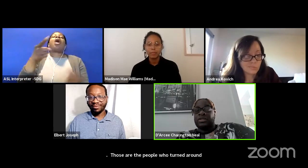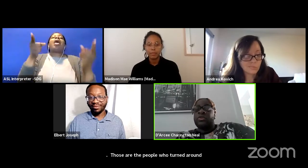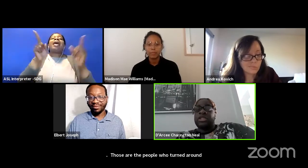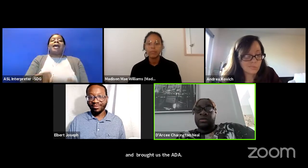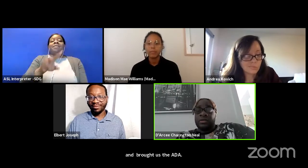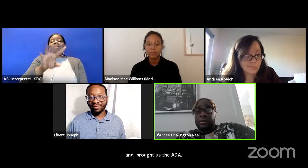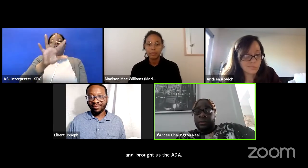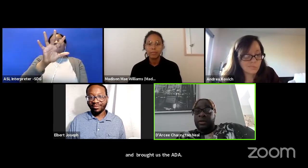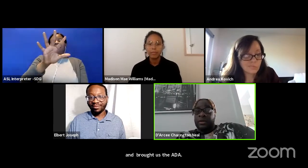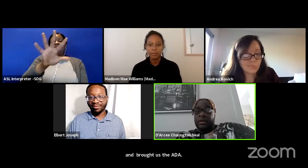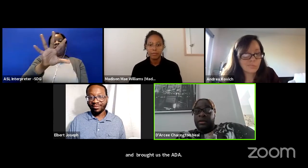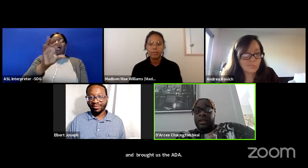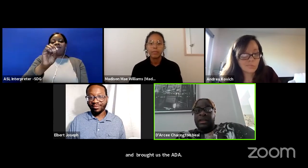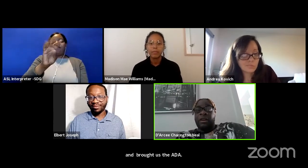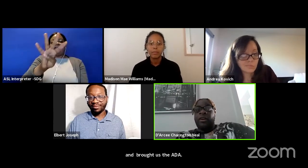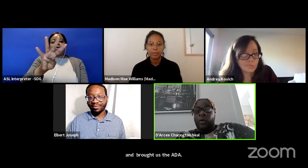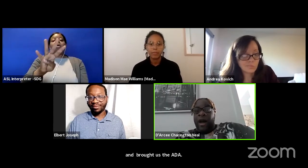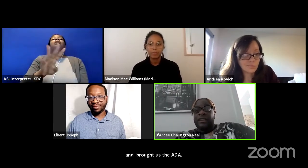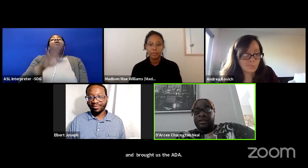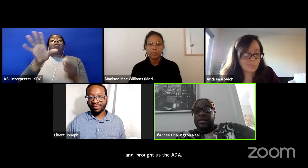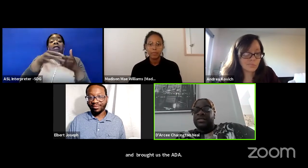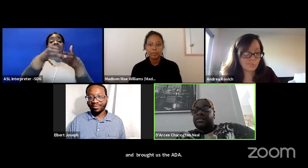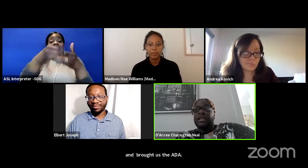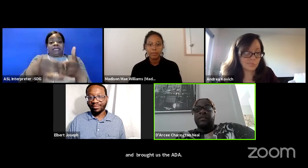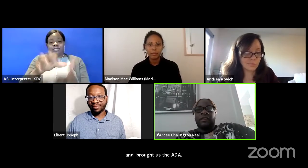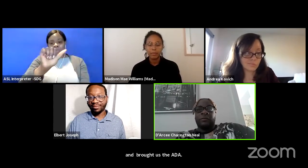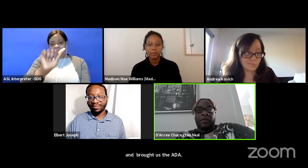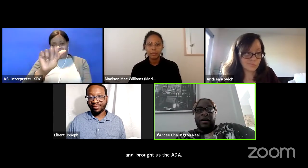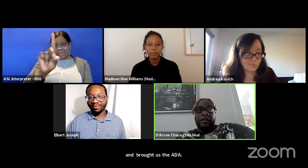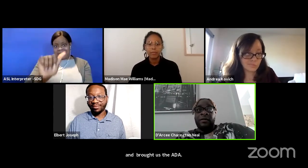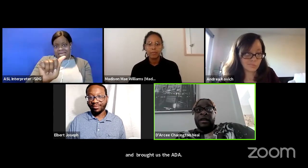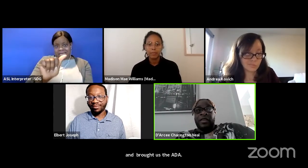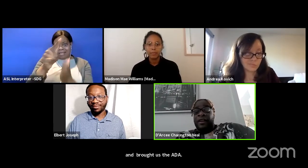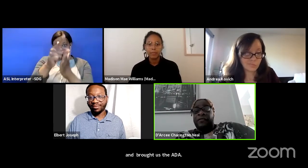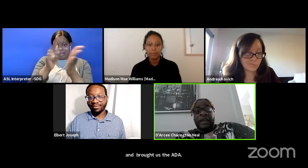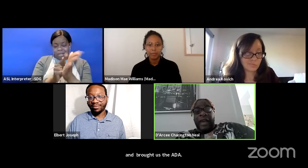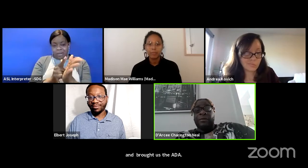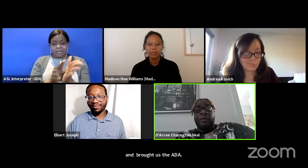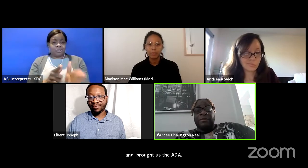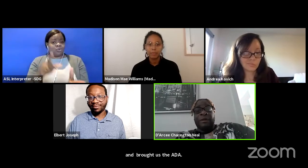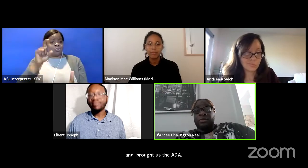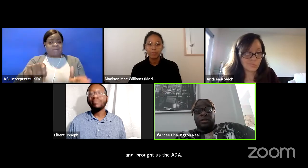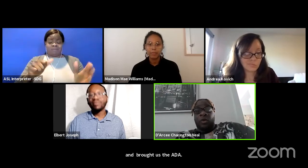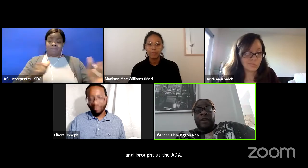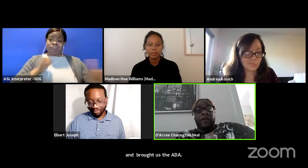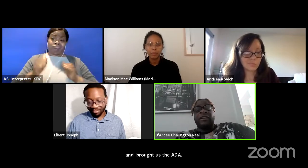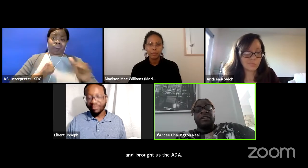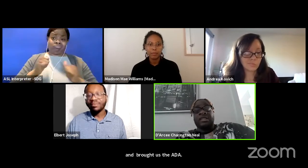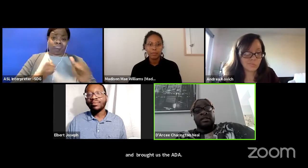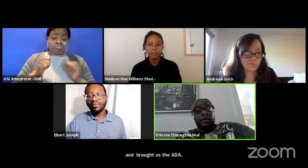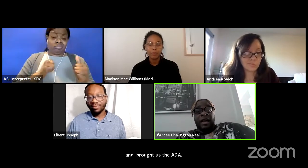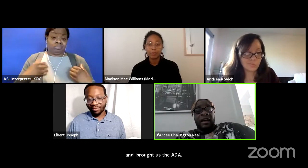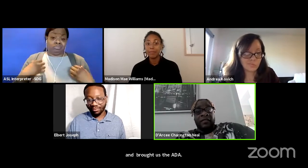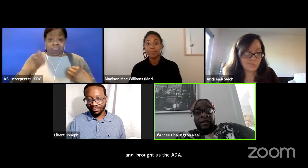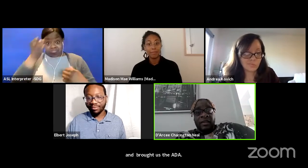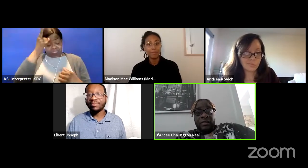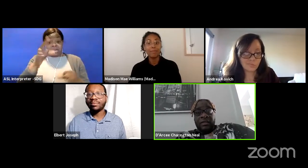to do what you do it requires a certain level of bravado that I feel like able-bodied people, quite frankly just don't have.